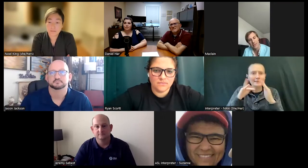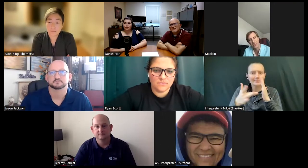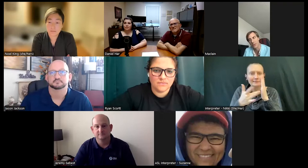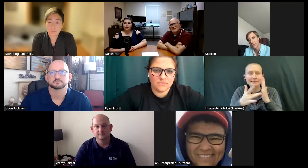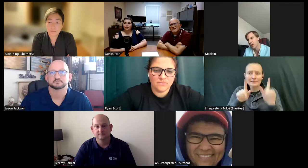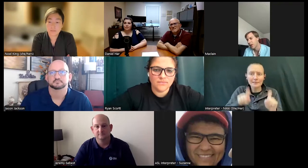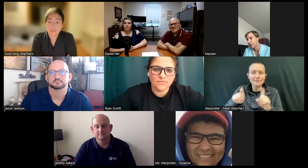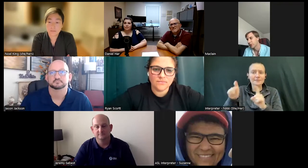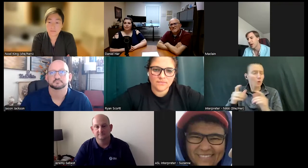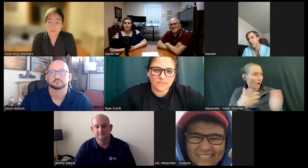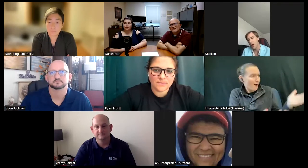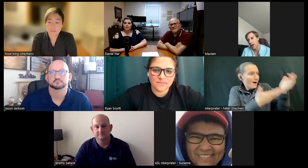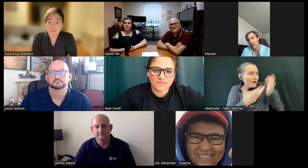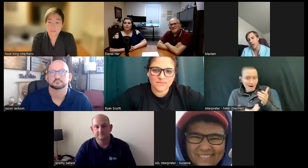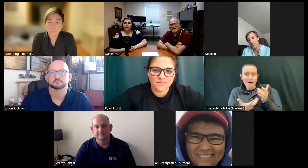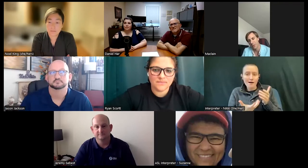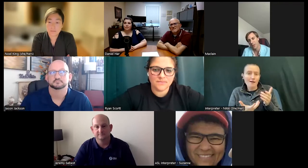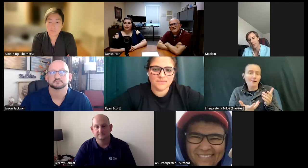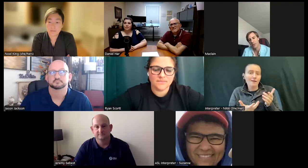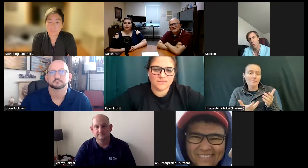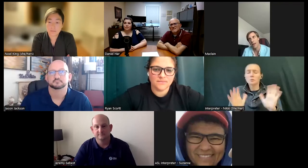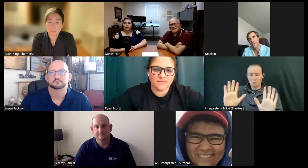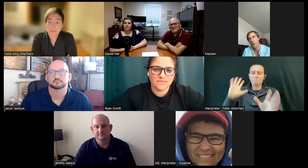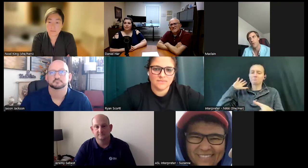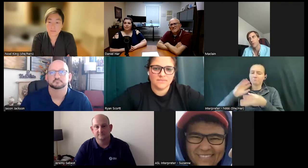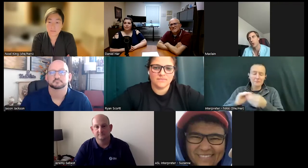their accessibility so a lot of my experience and what I've learned from